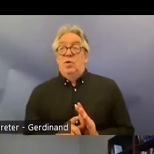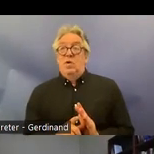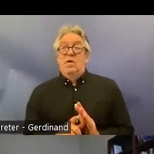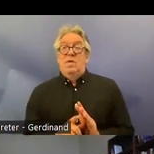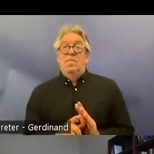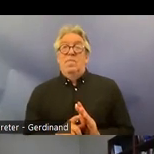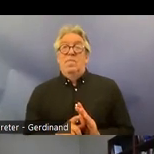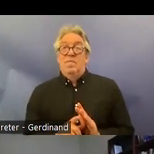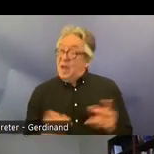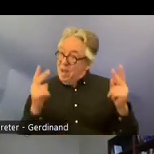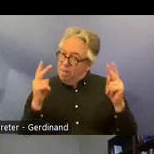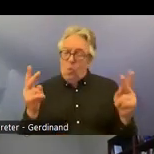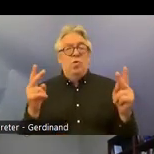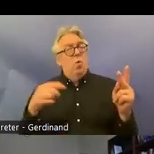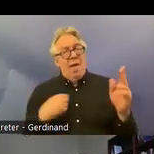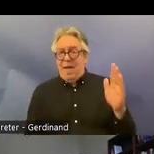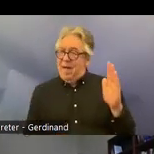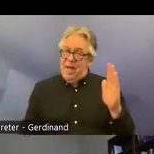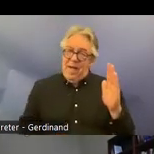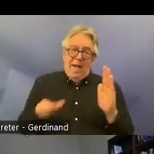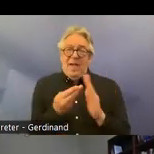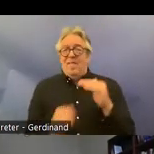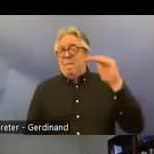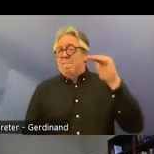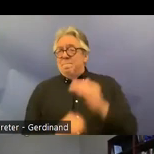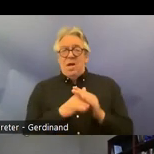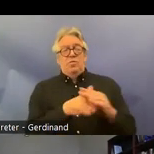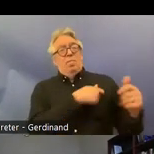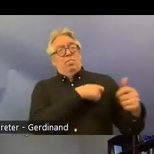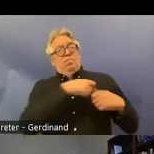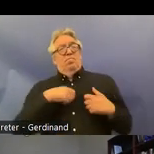uh give it the highest status we can within Norwegian law and those are the